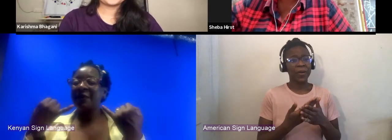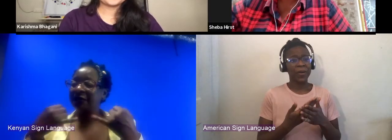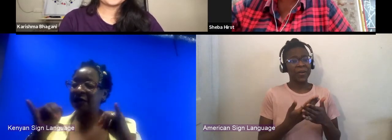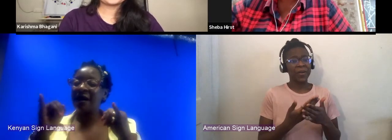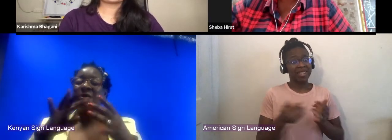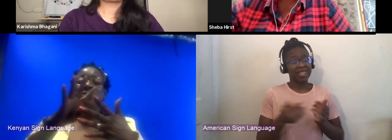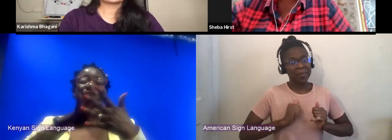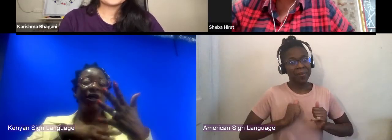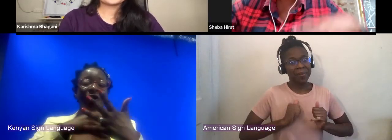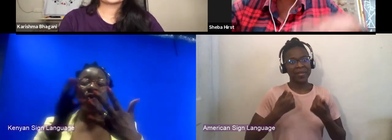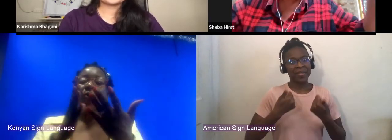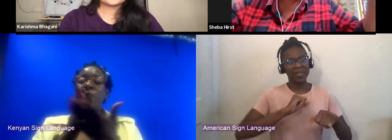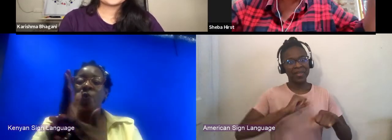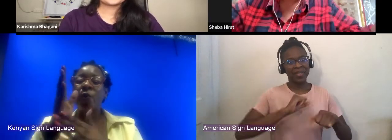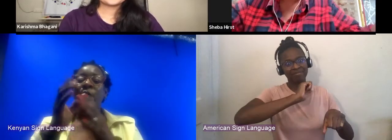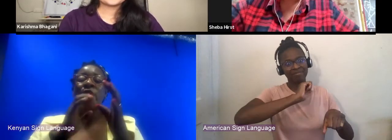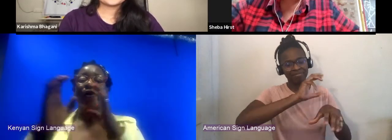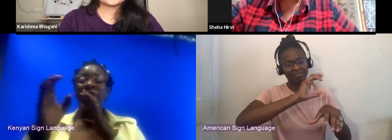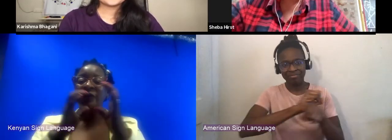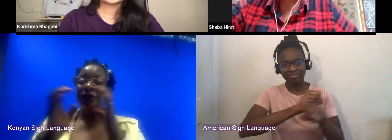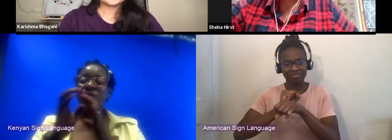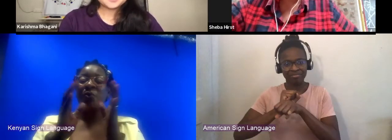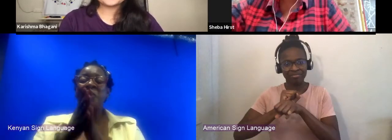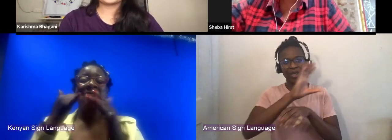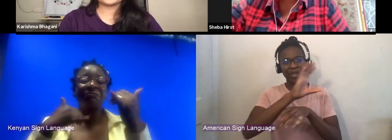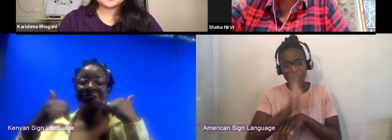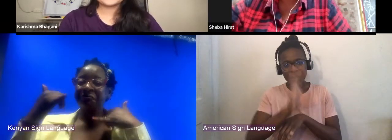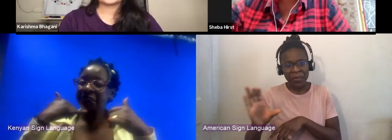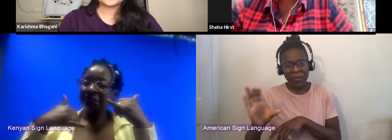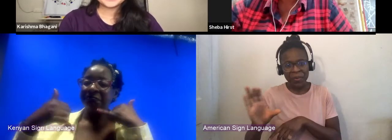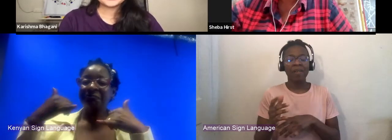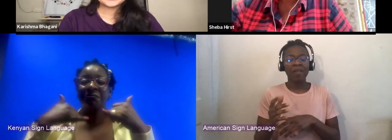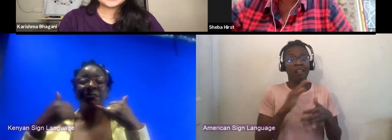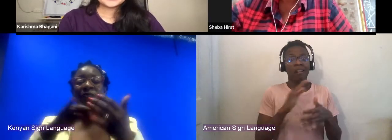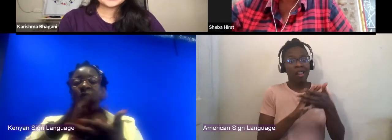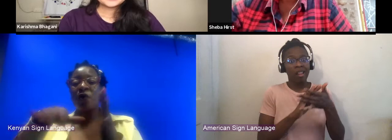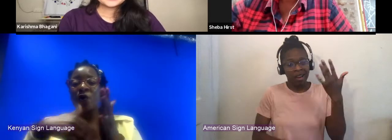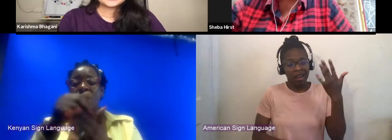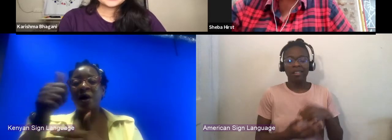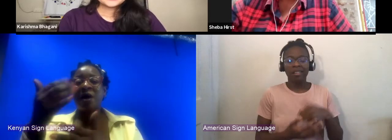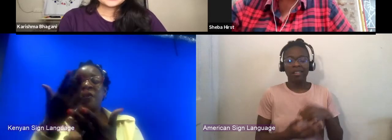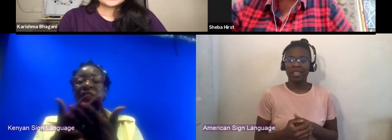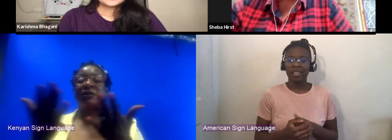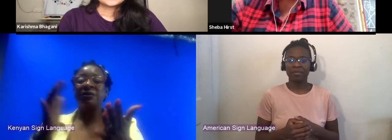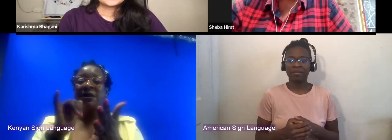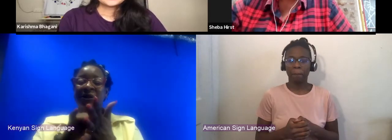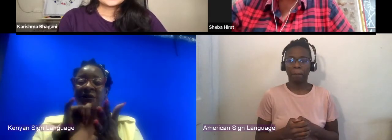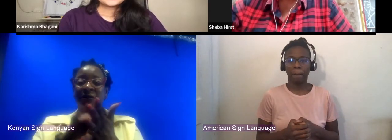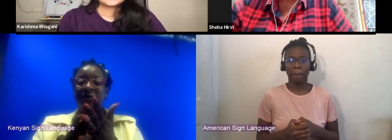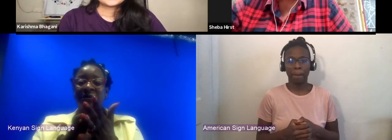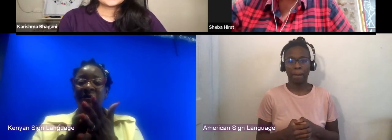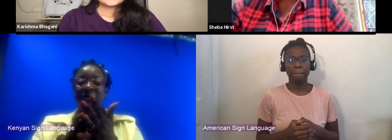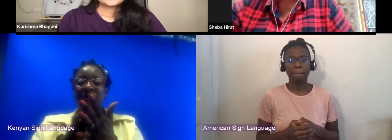with phone calls and all the other things that are part of this space and we're learning how